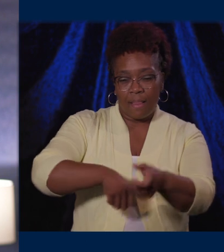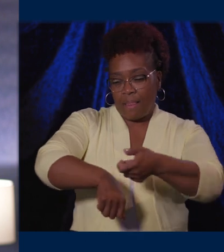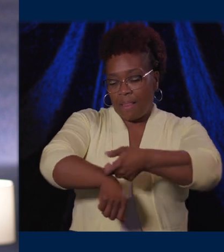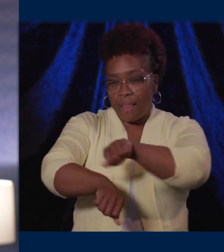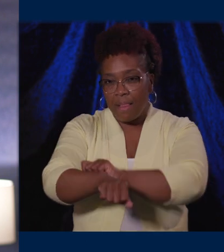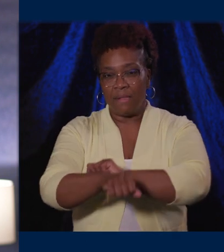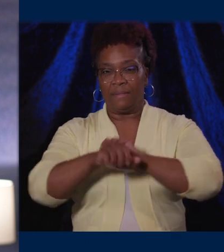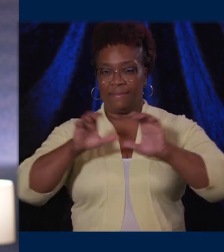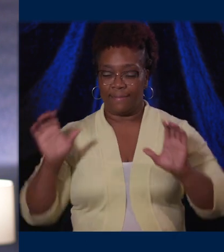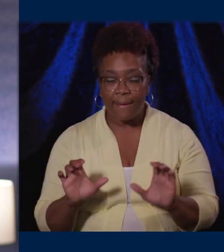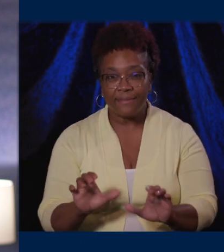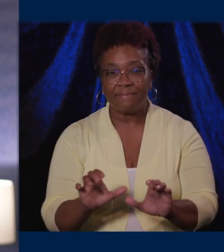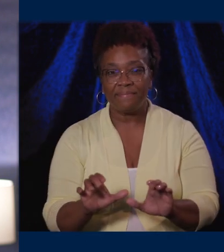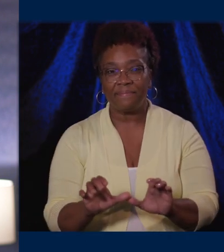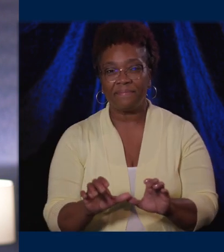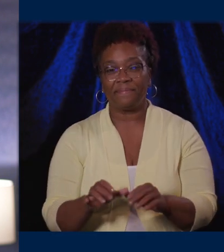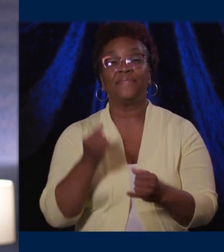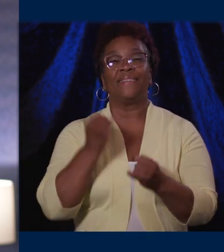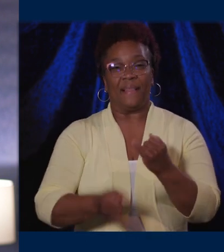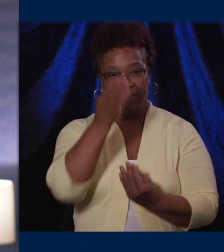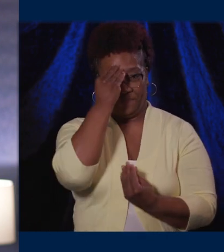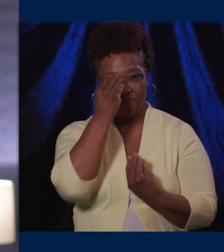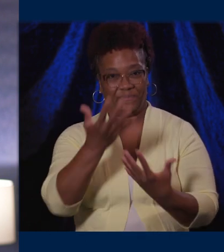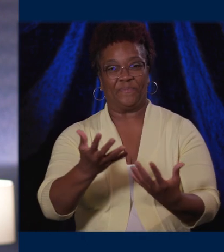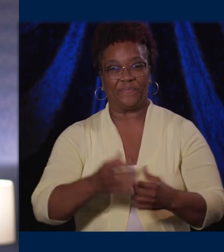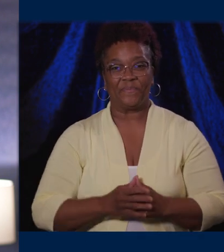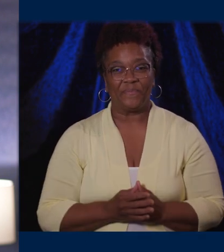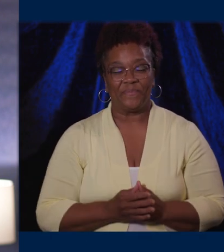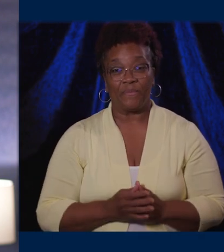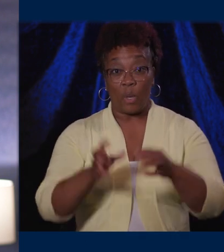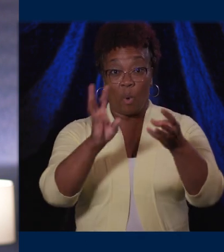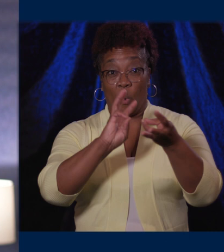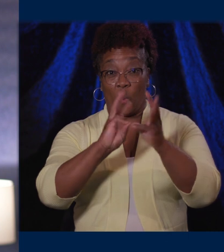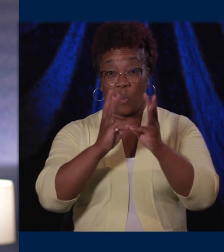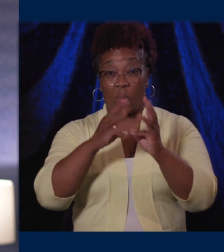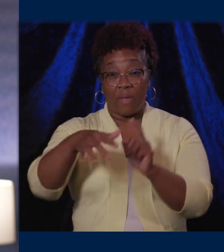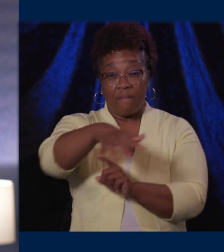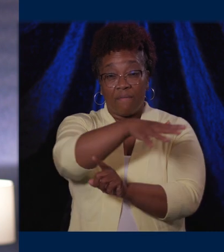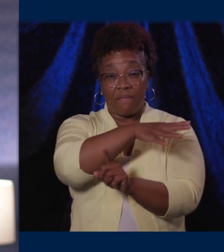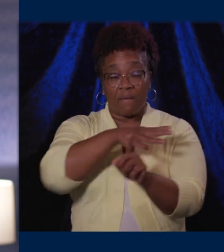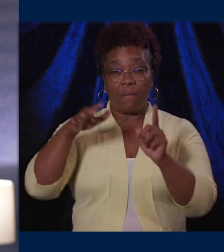Let me leave you with a final thought. Addressing the climate emergency is our greatest